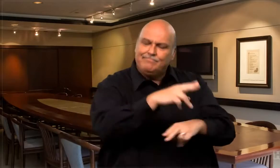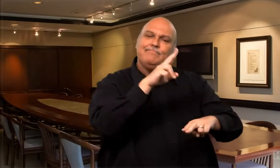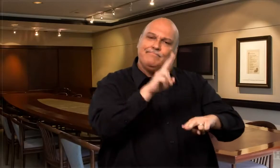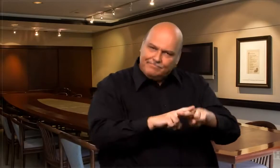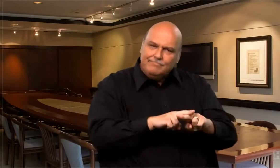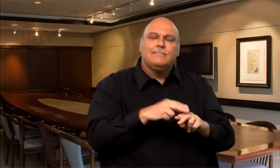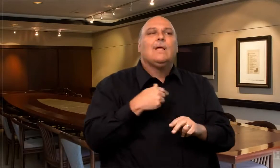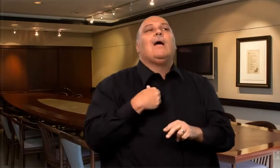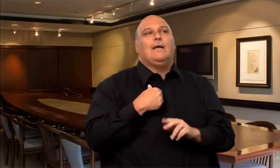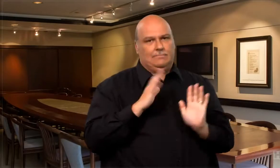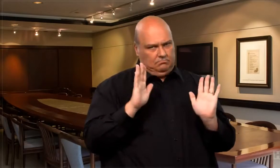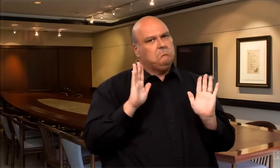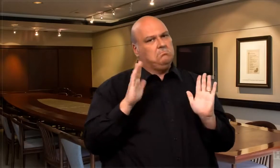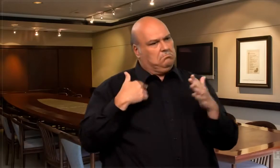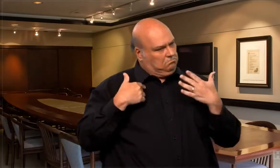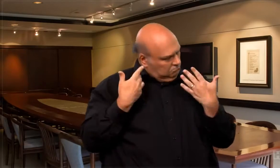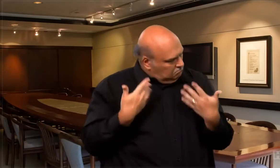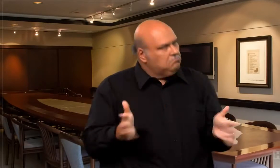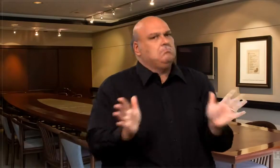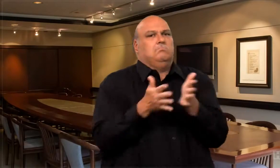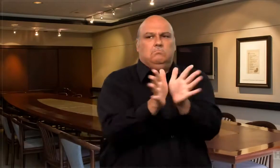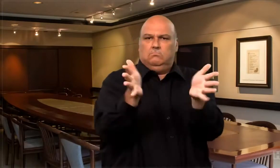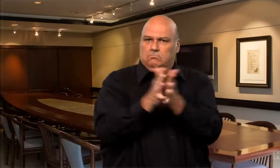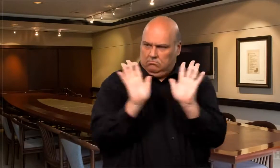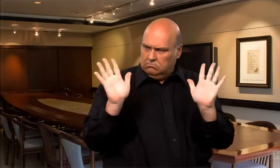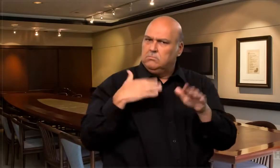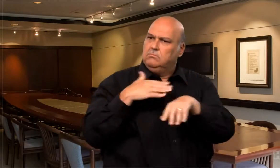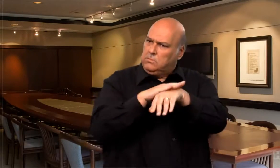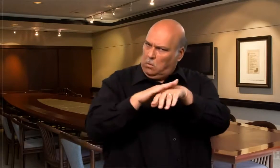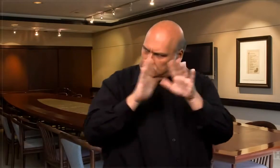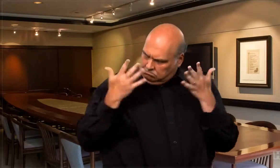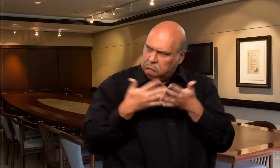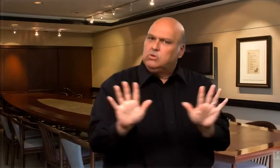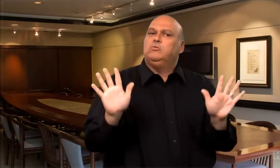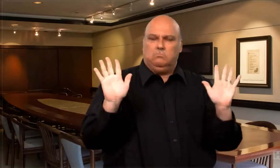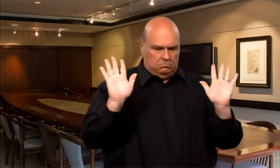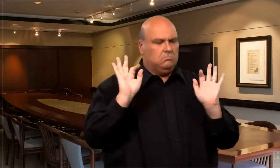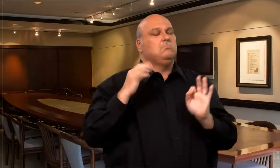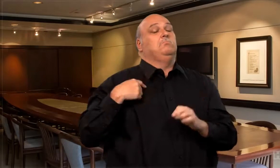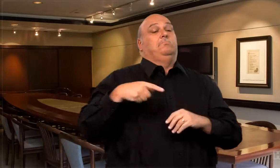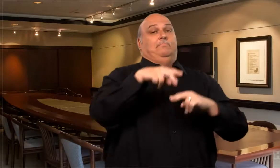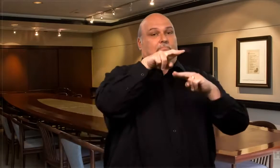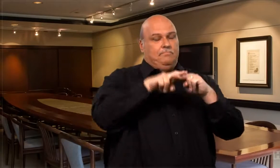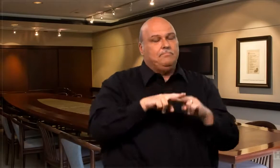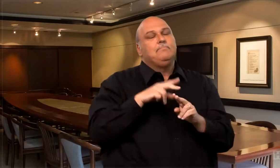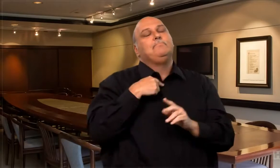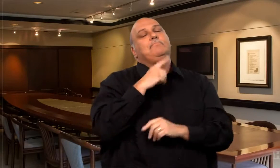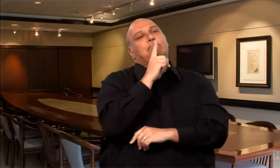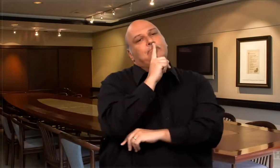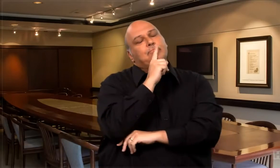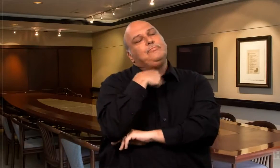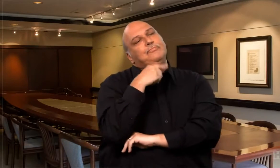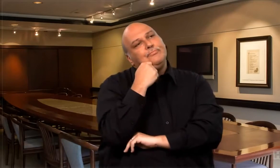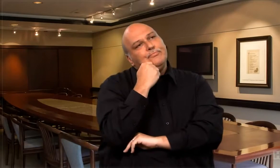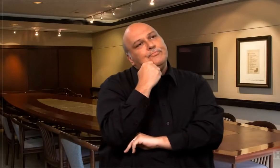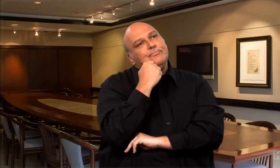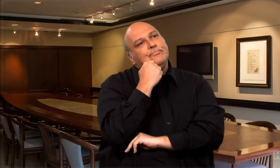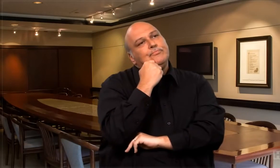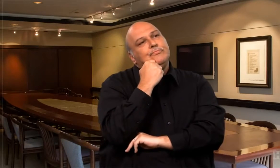myself how relieved I was that others accepted my apology for my tardiness without any problems. I proceed to listen intently to the meeting’s discussion. About an hour went by